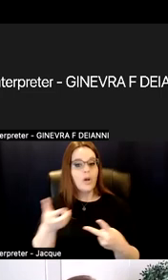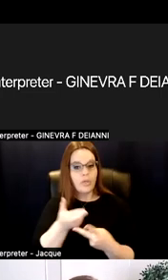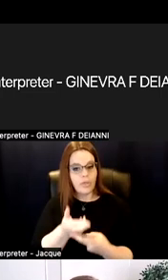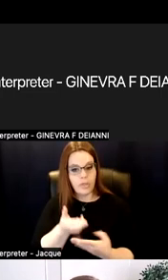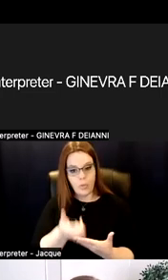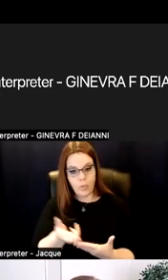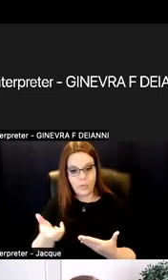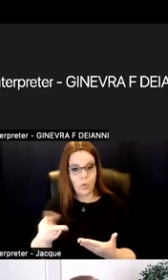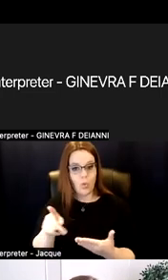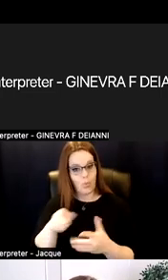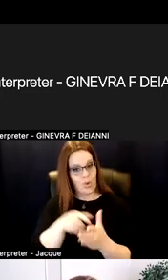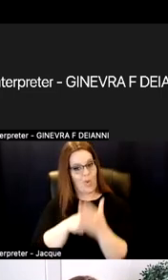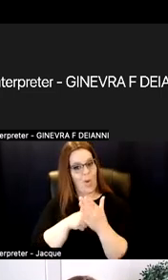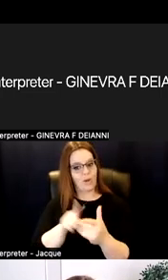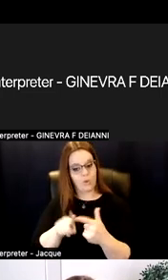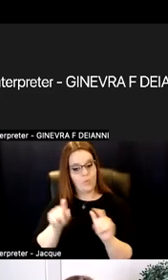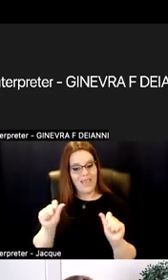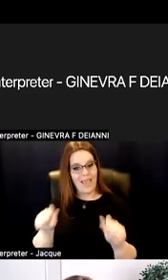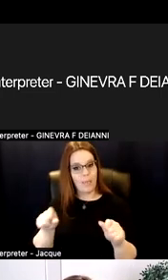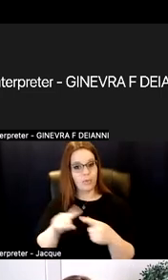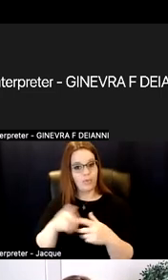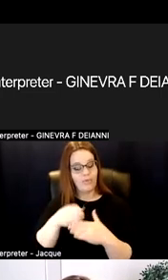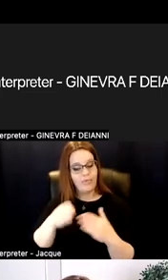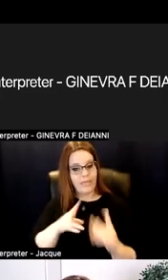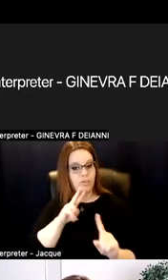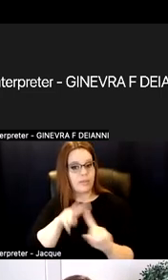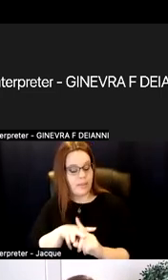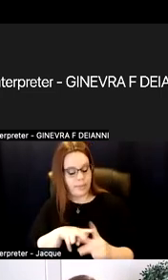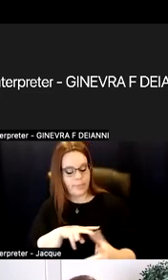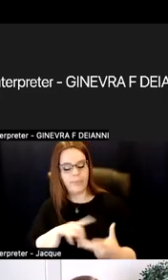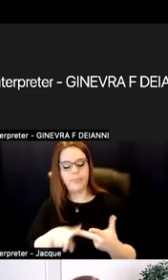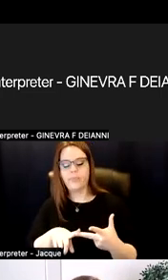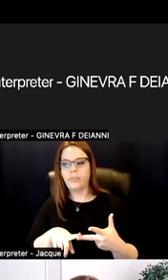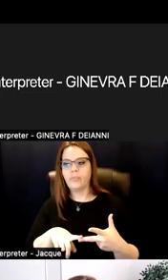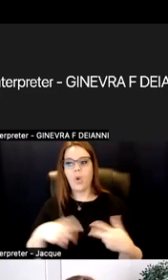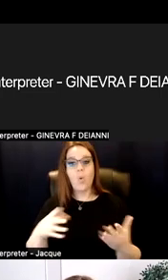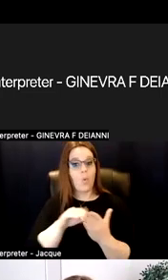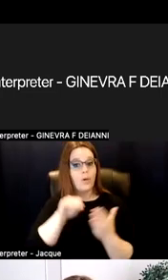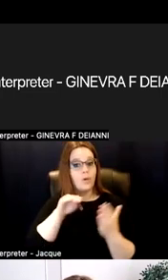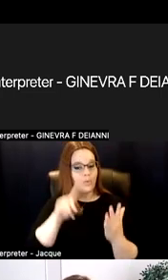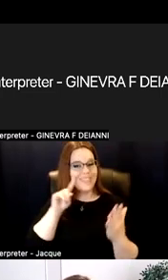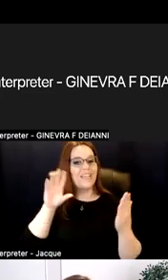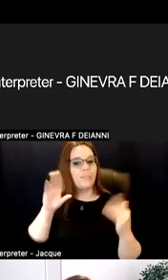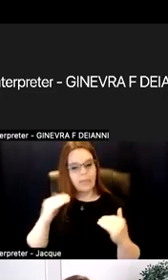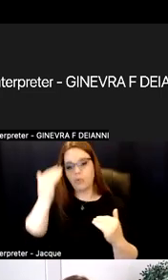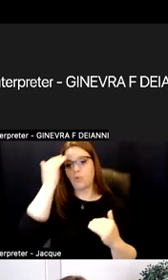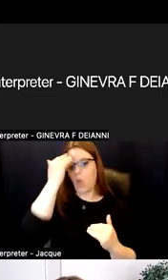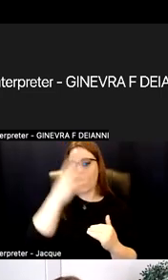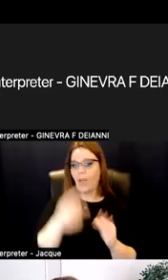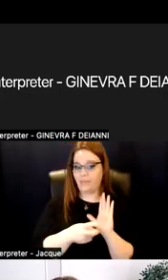to complete the assignment? What are students expected to demonstrate in regard to the STEM content area,